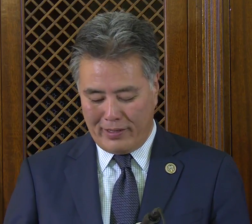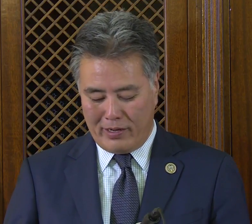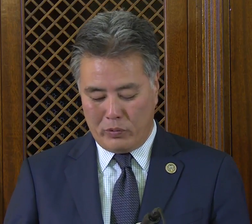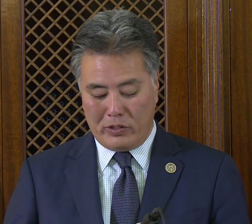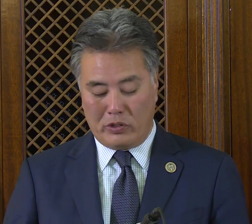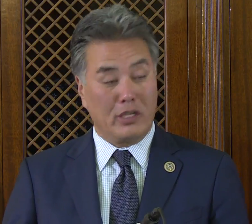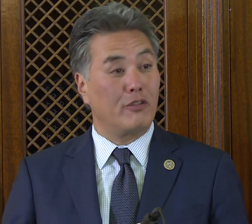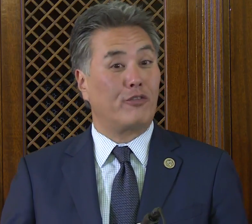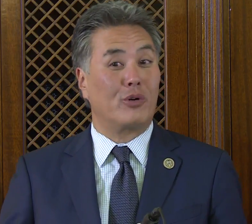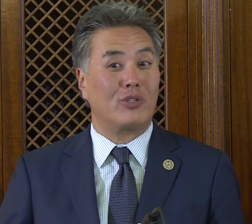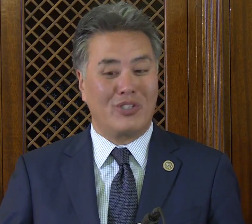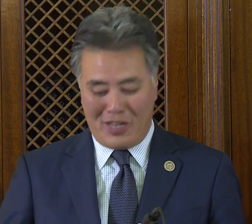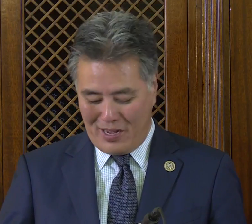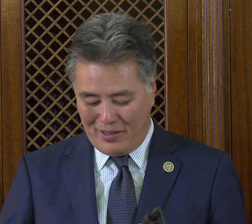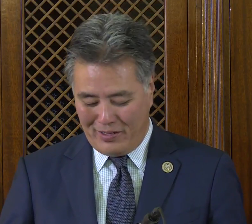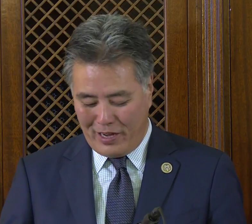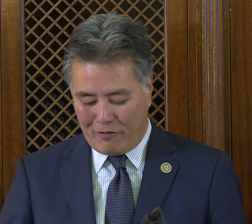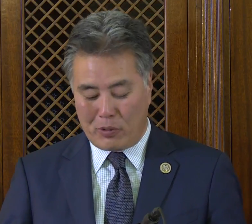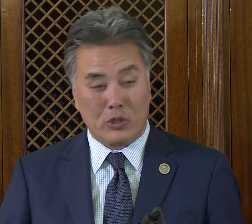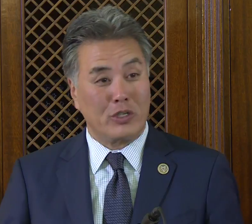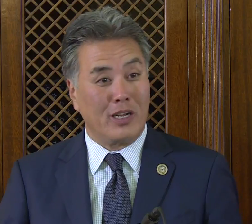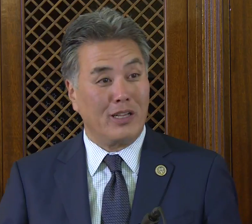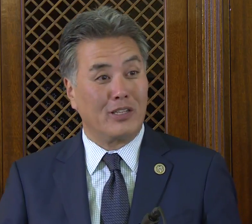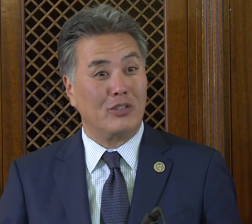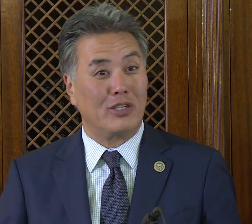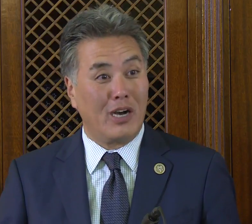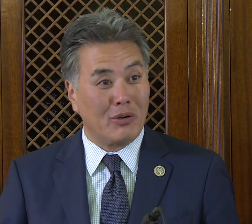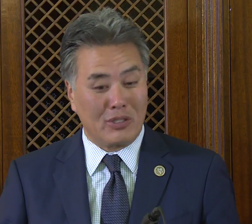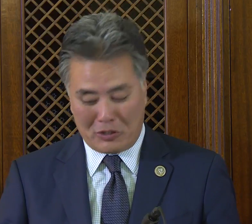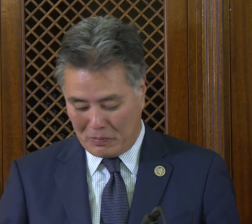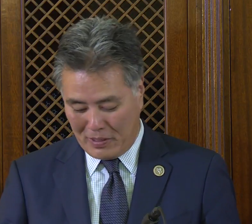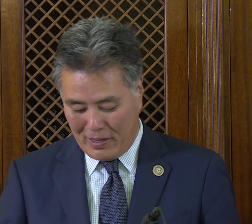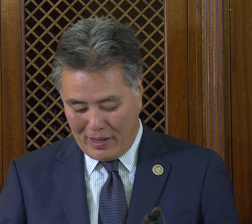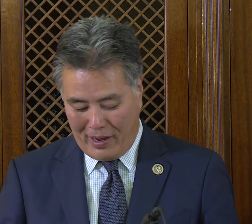that we see the first deaf person elected to Congress,